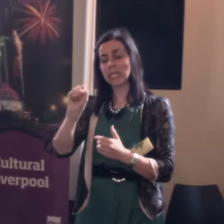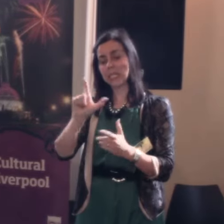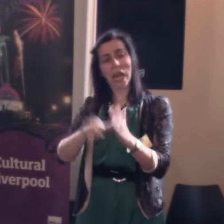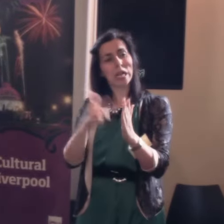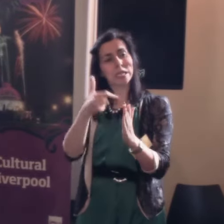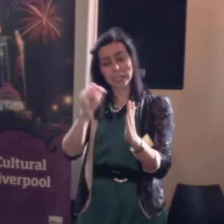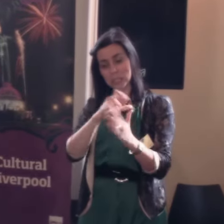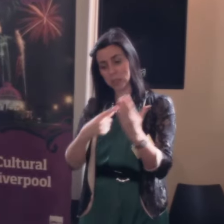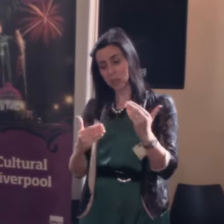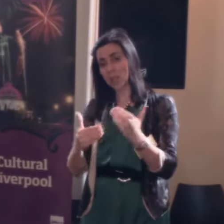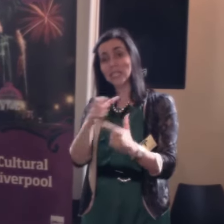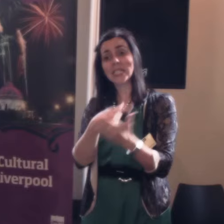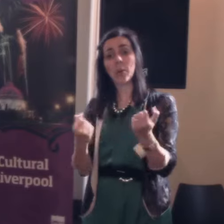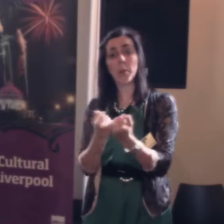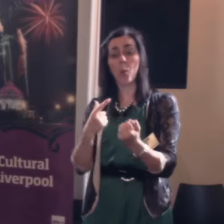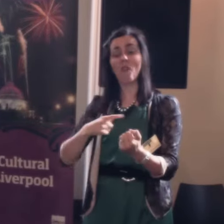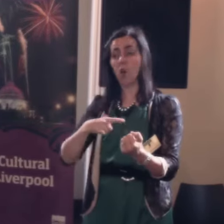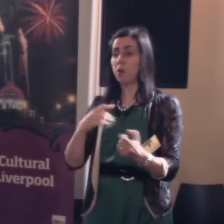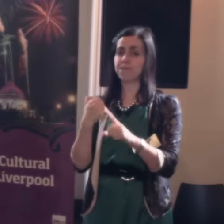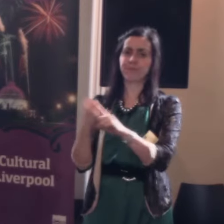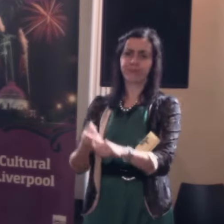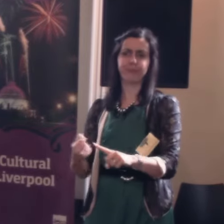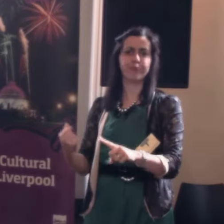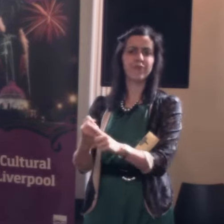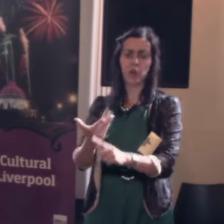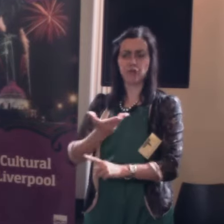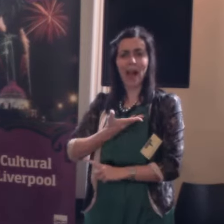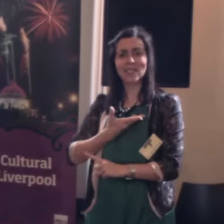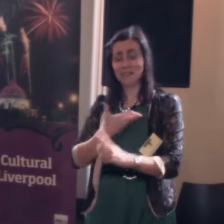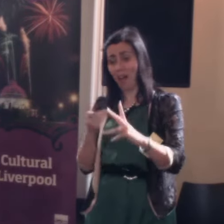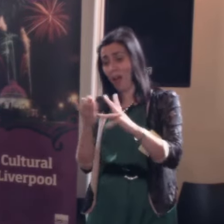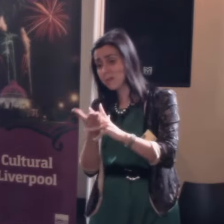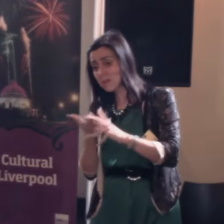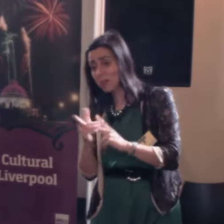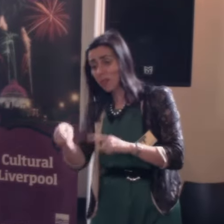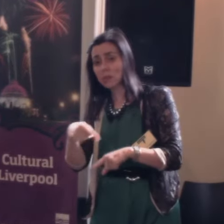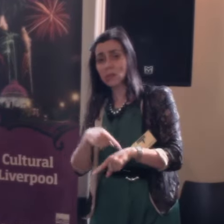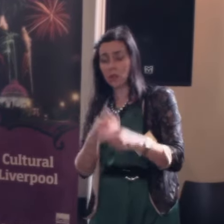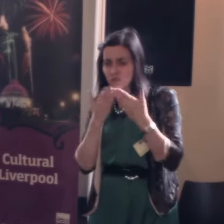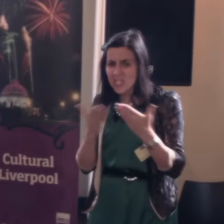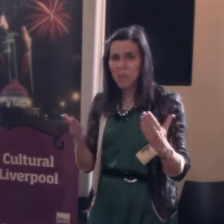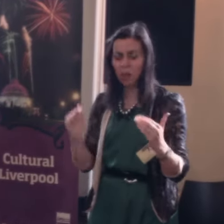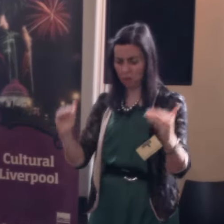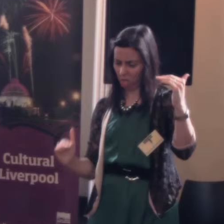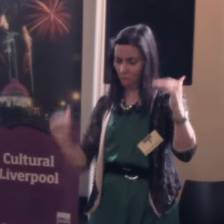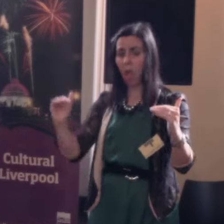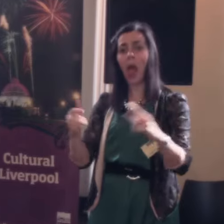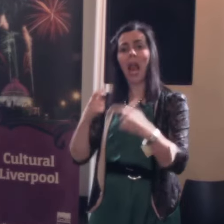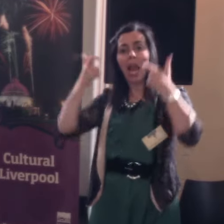disabled people were fighting for rights, the ability to have access, to have respect, to have legal support